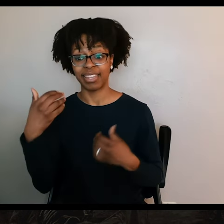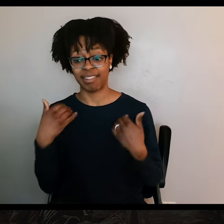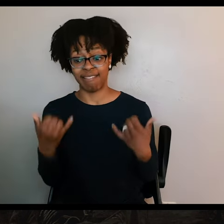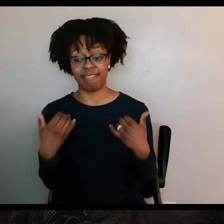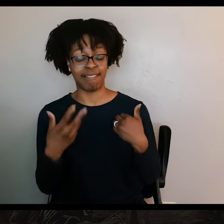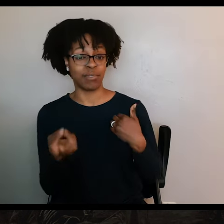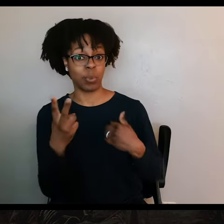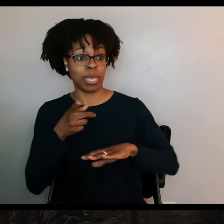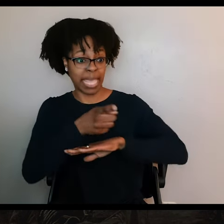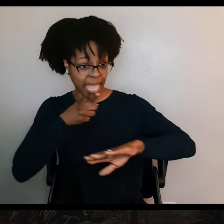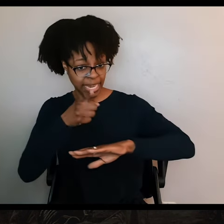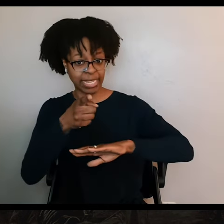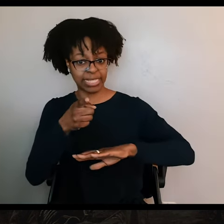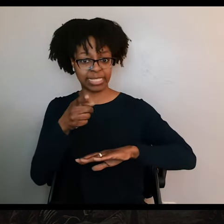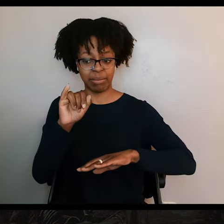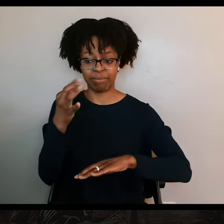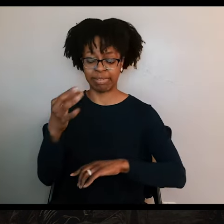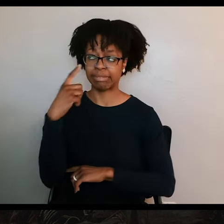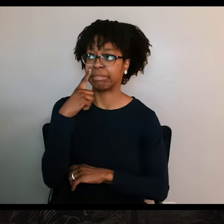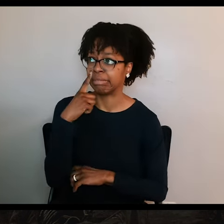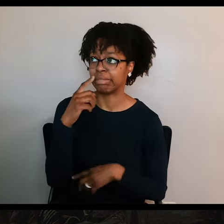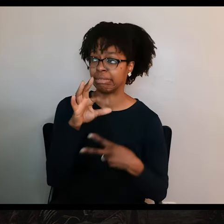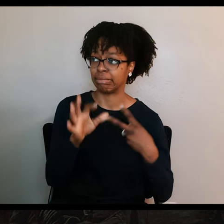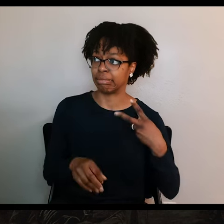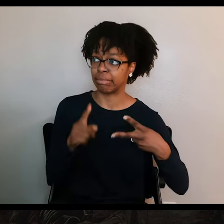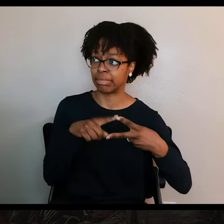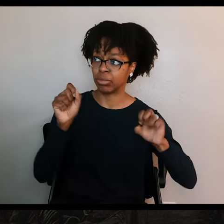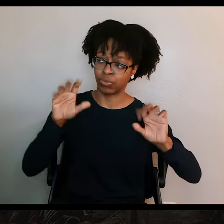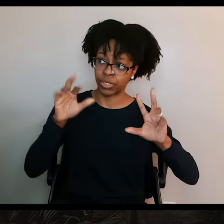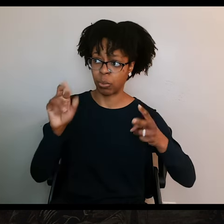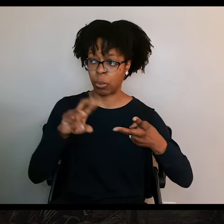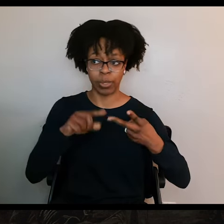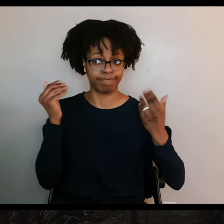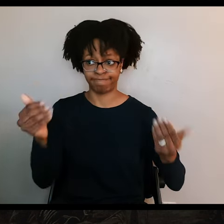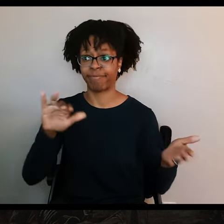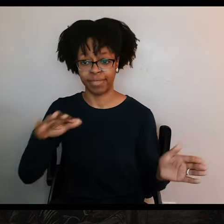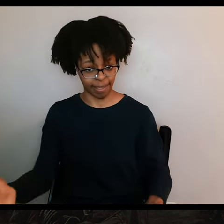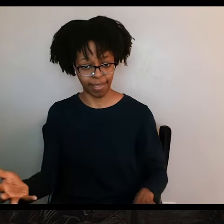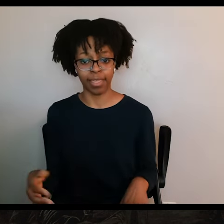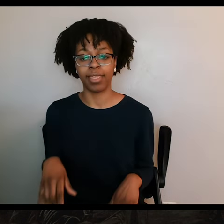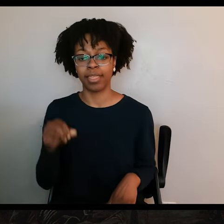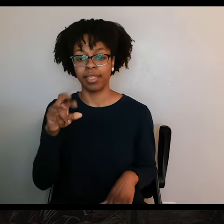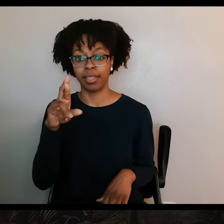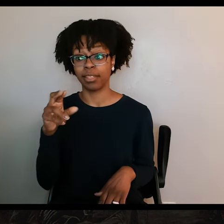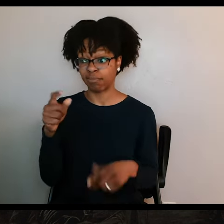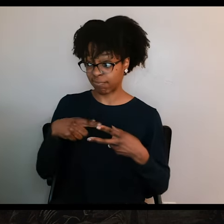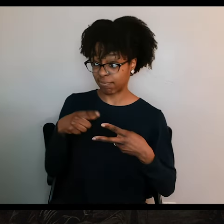He could either surrender or they could just die. So Fannin asked for surrender terms. And Urrea told him that his only option